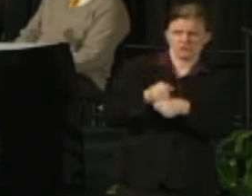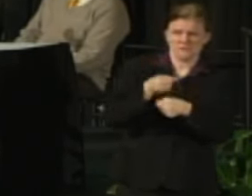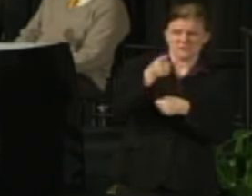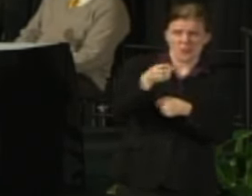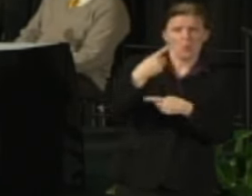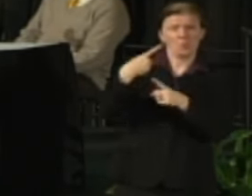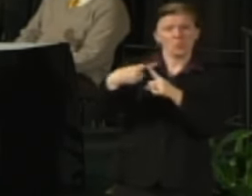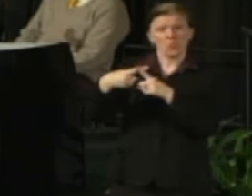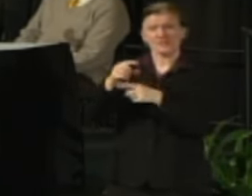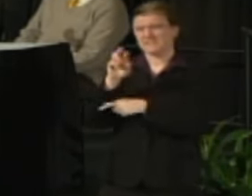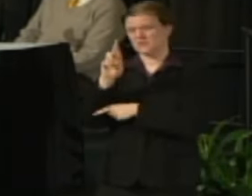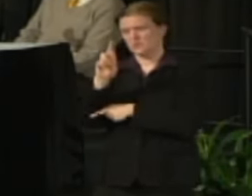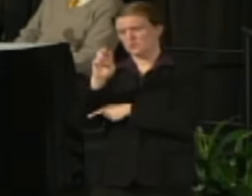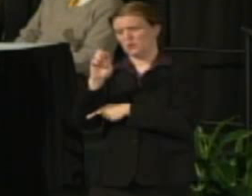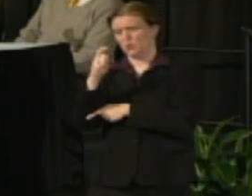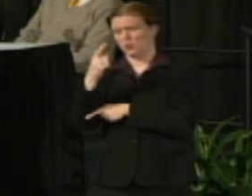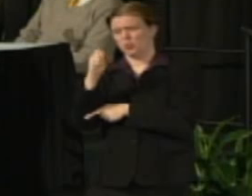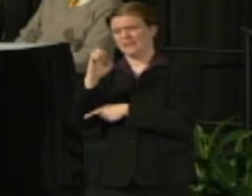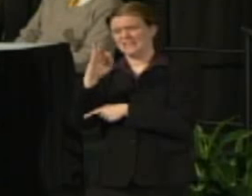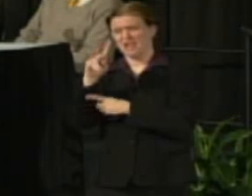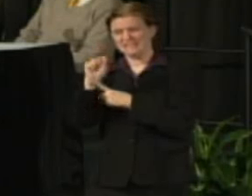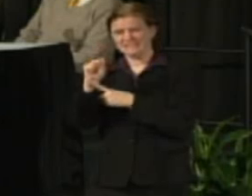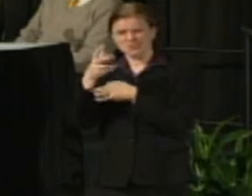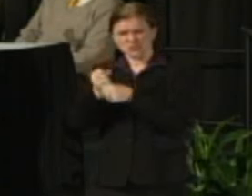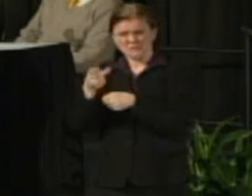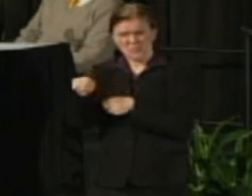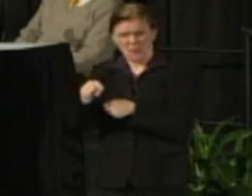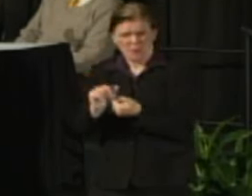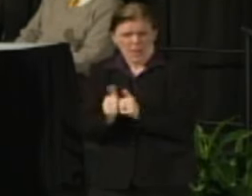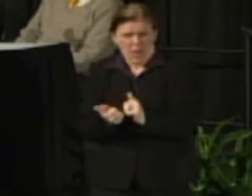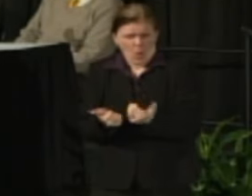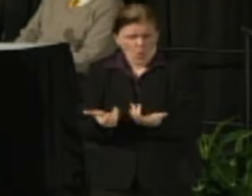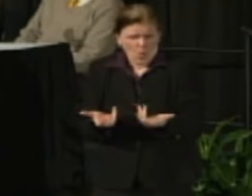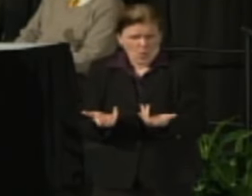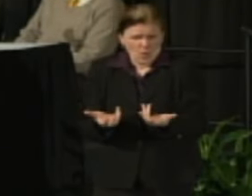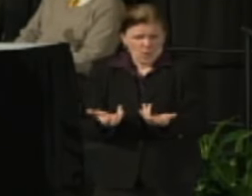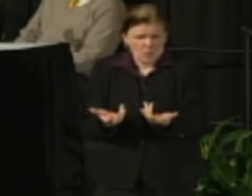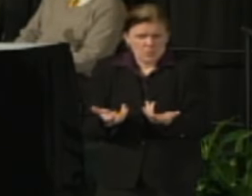in this whole endeavor if they are primarily appointed